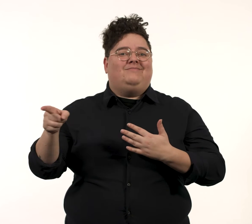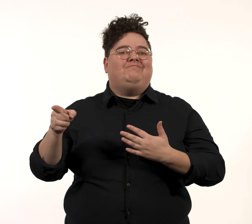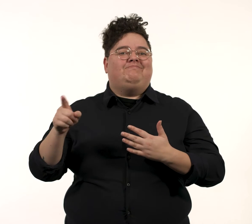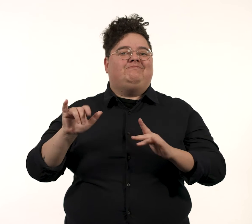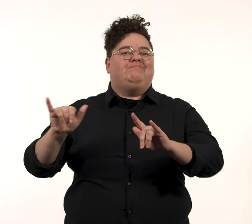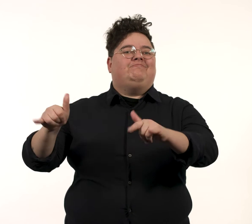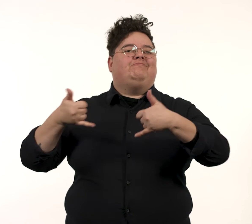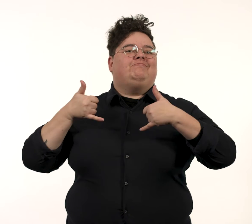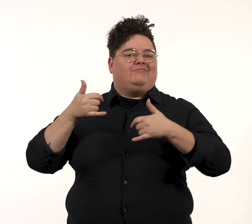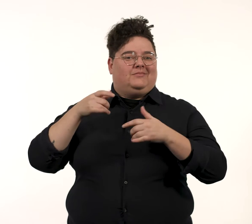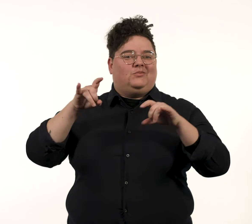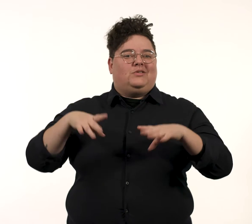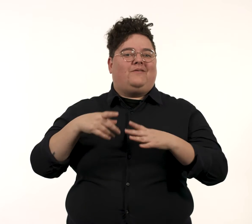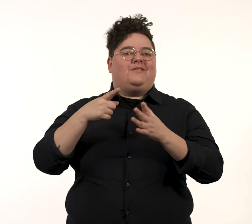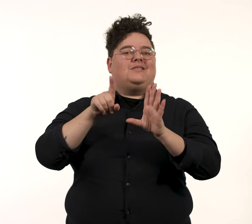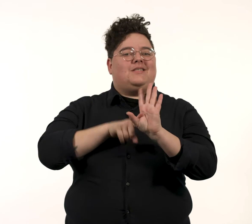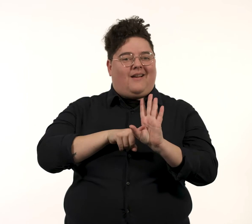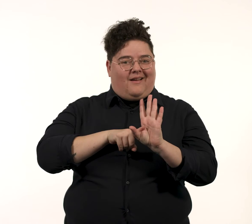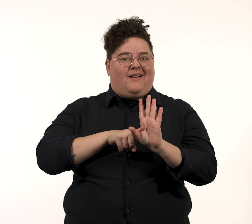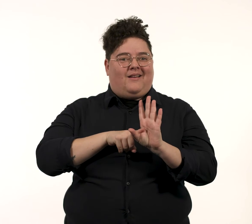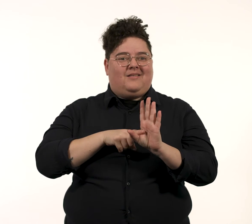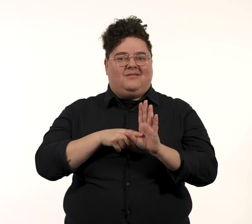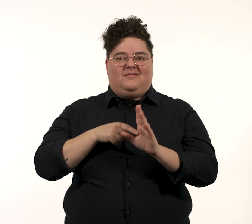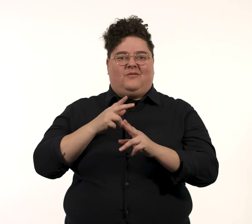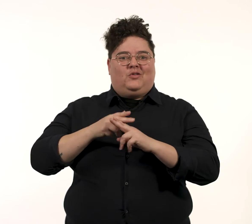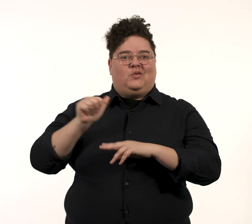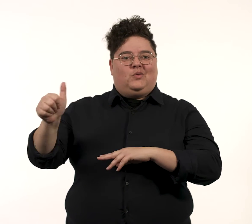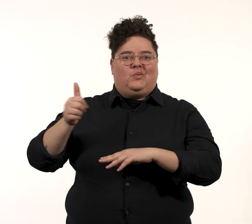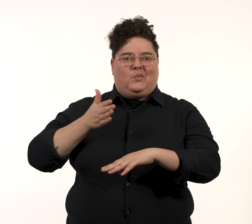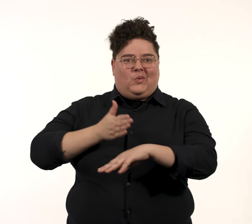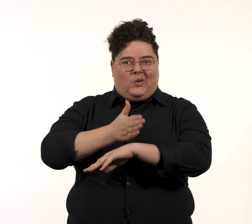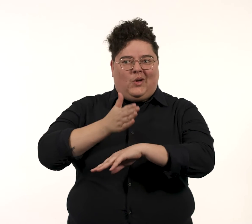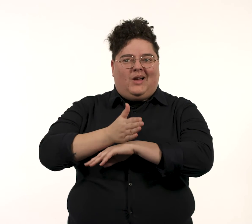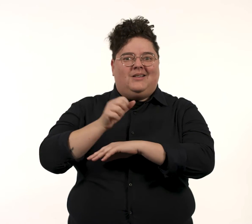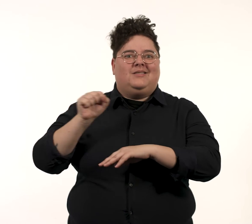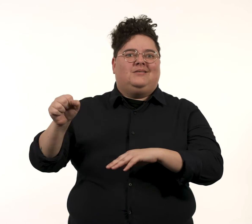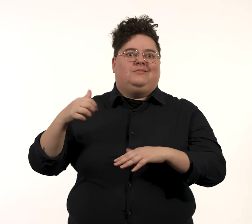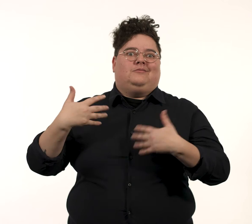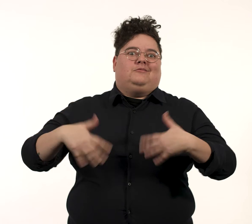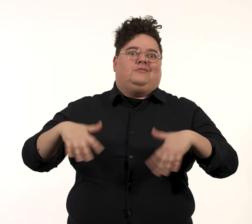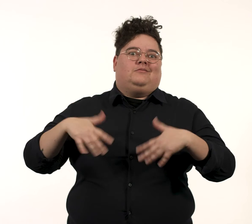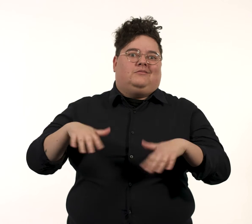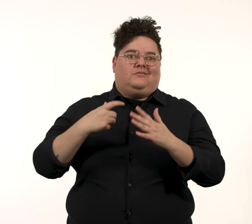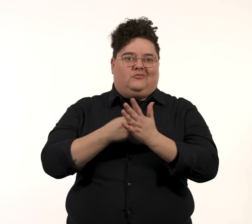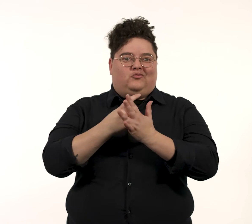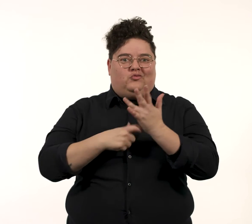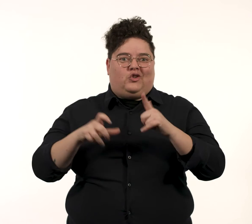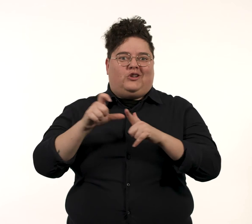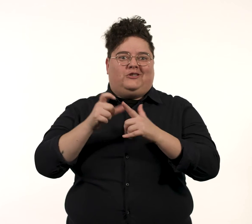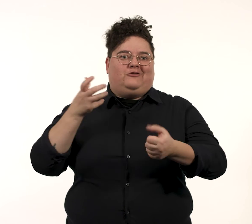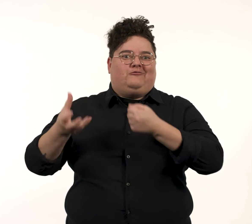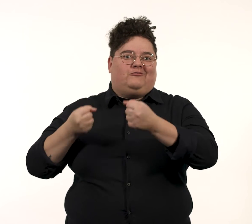Felix wanted the portrait to show important transitions in Dylan’s career.